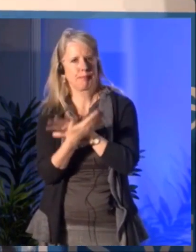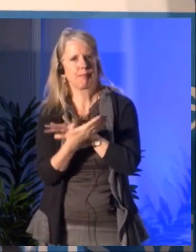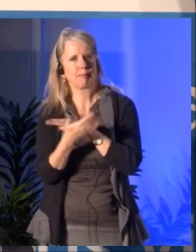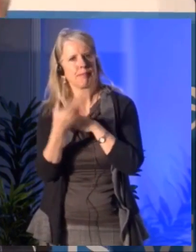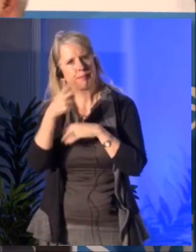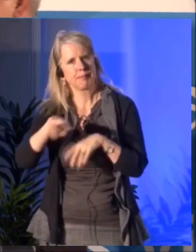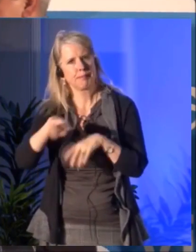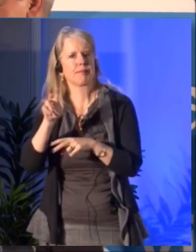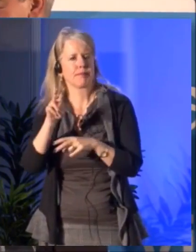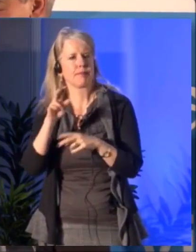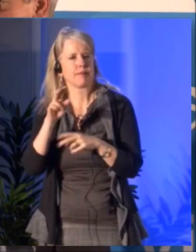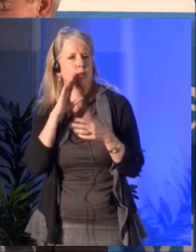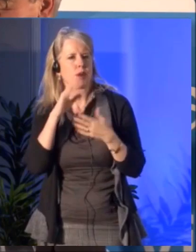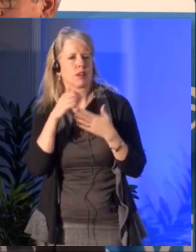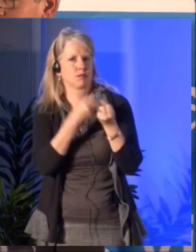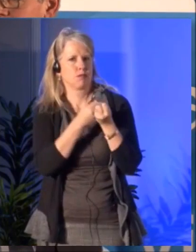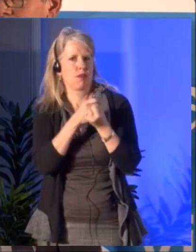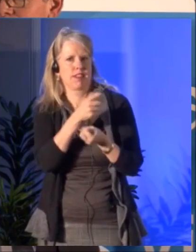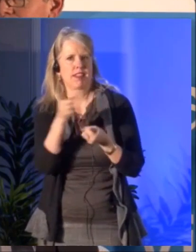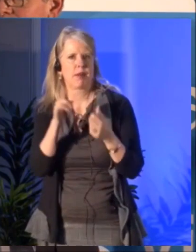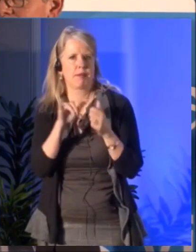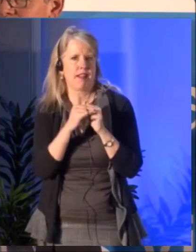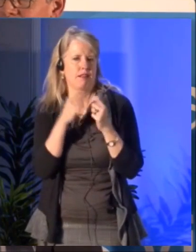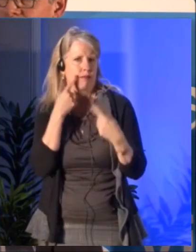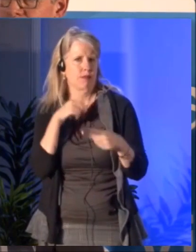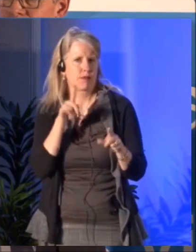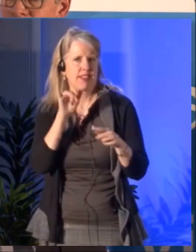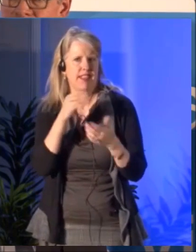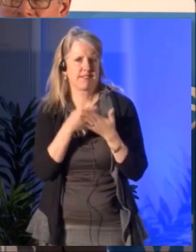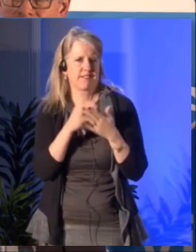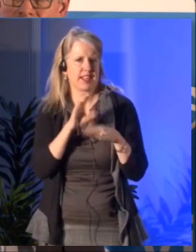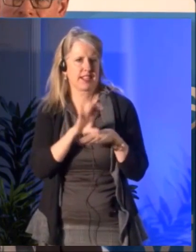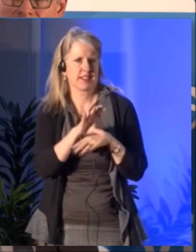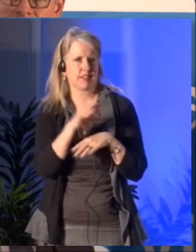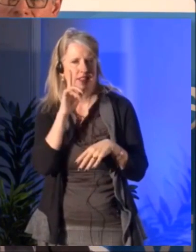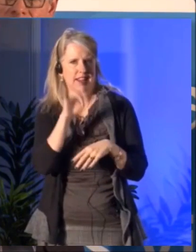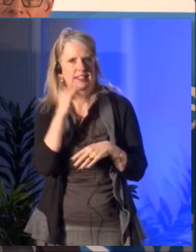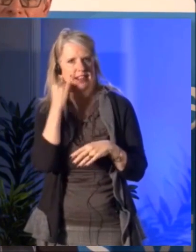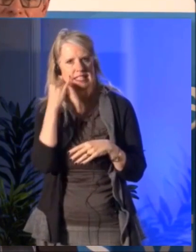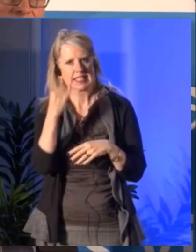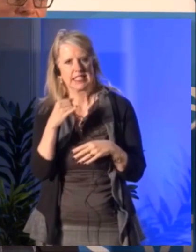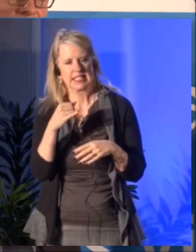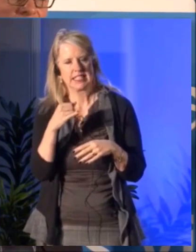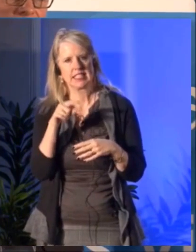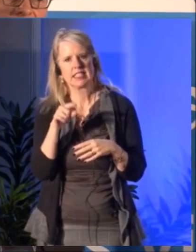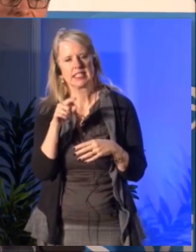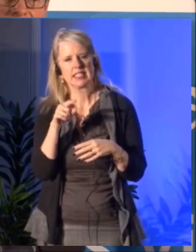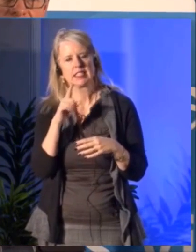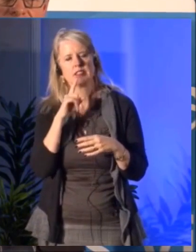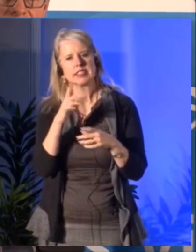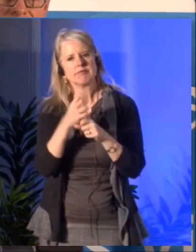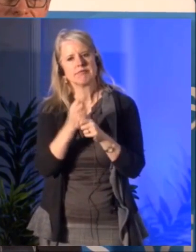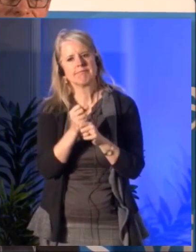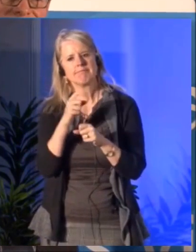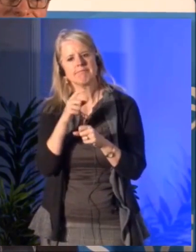that will be funded by that fund. [ French Language Being Spoken ]